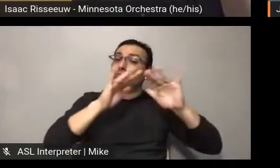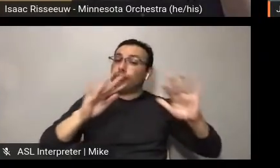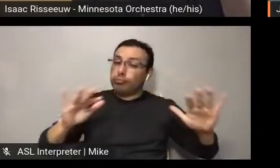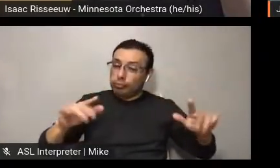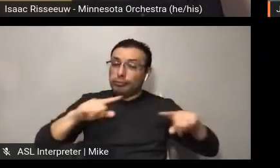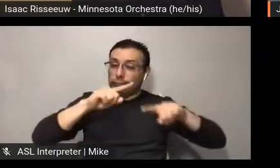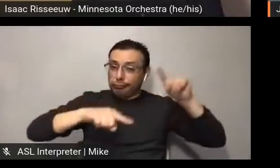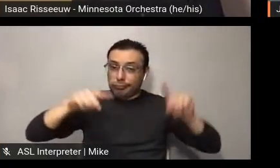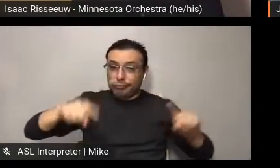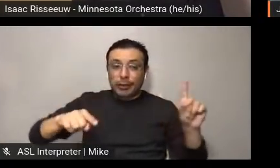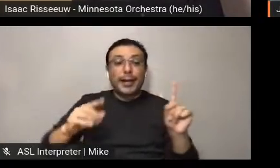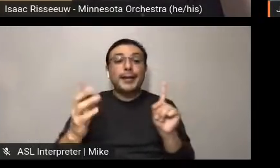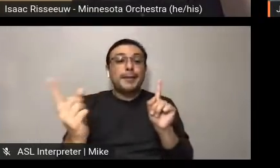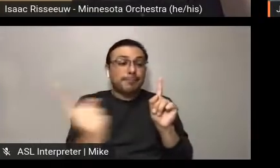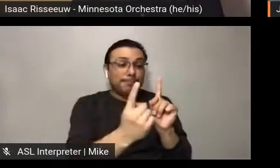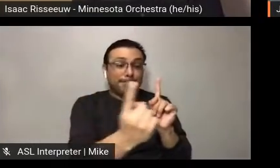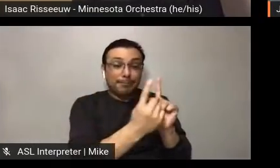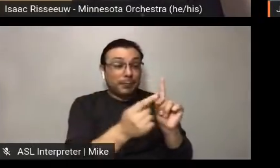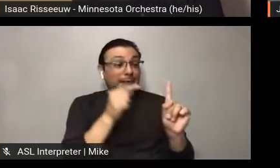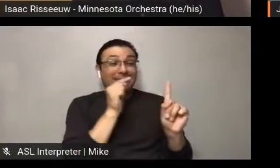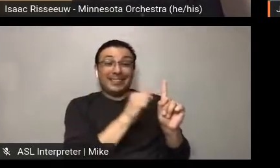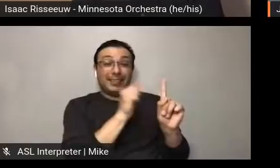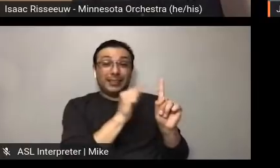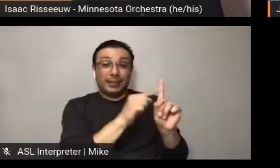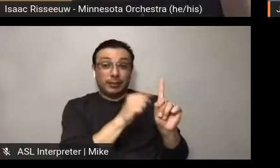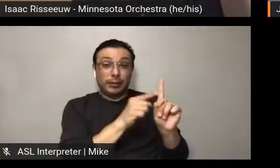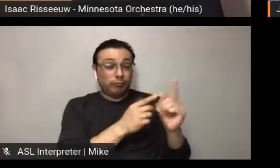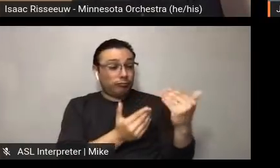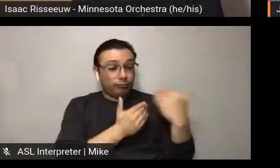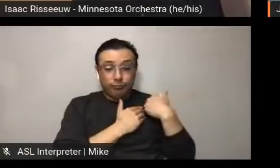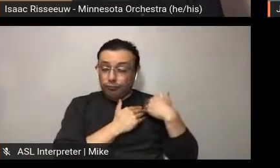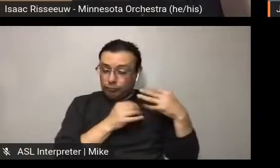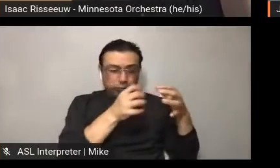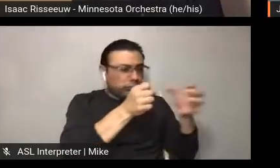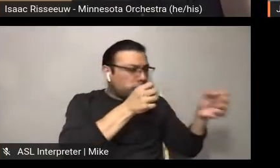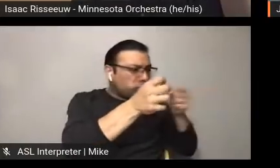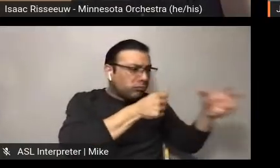assembling this team? And she took on that, and brought that together,